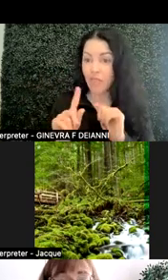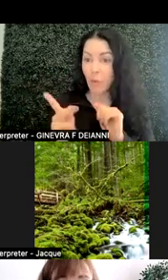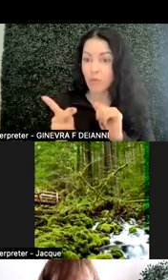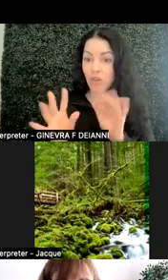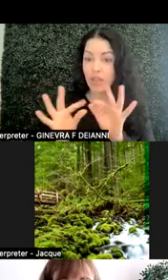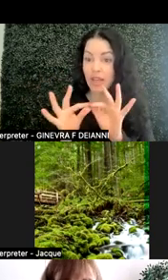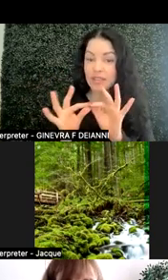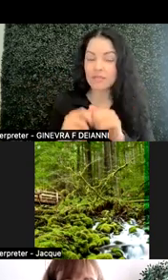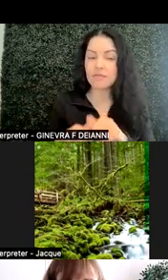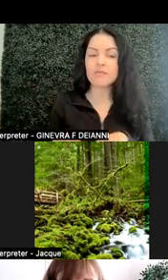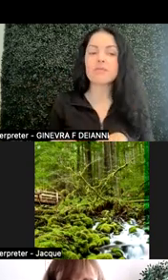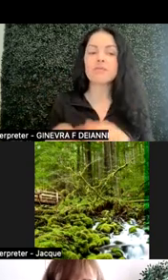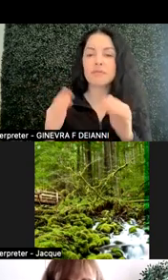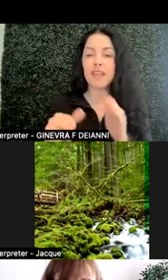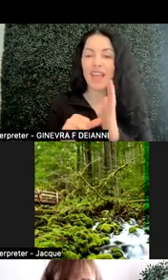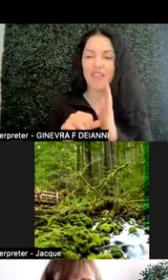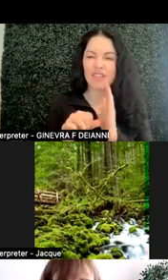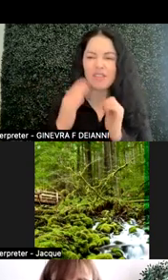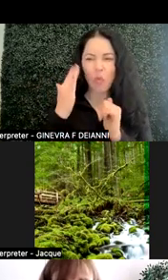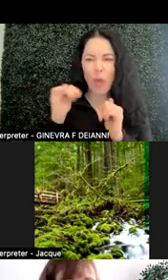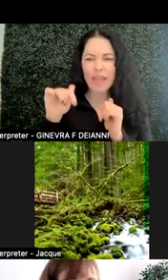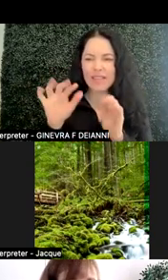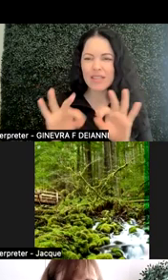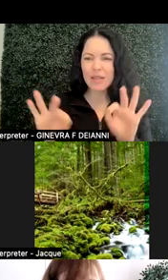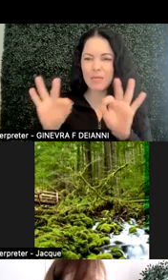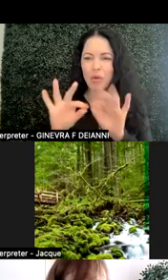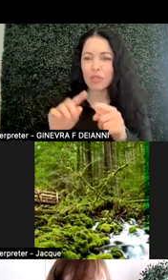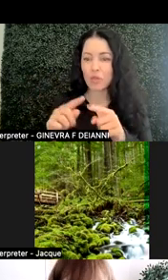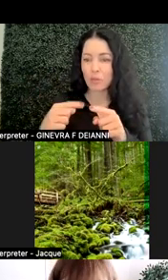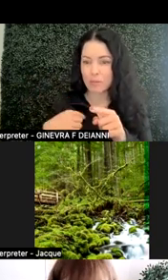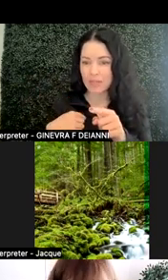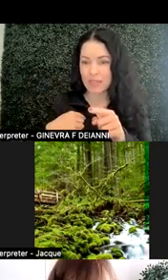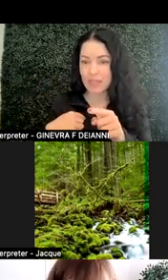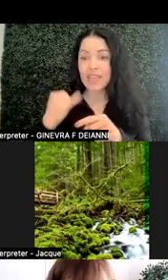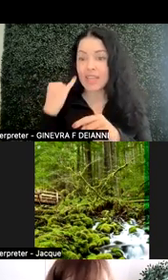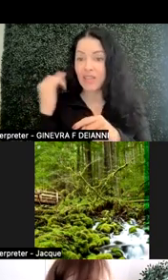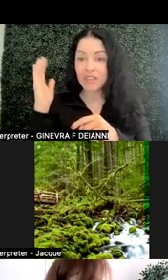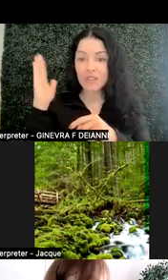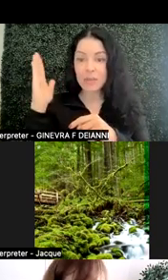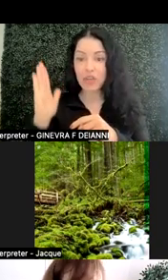Yeah, emphasizing why is this important to me. If the speakers don't do that, the audience will not engage.